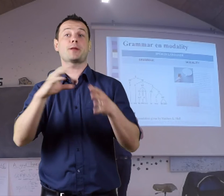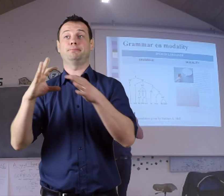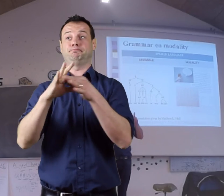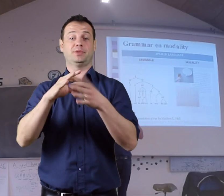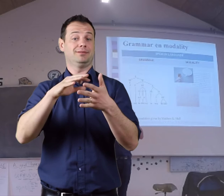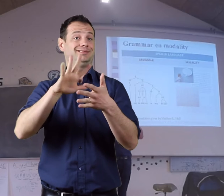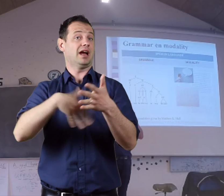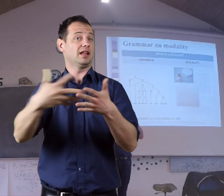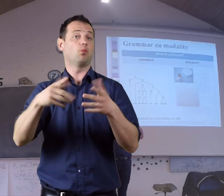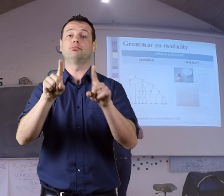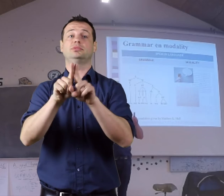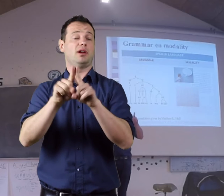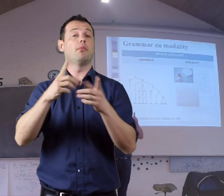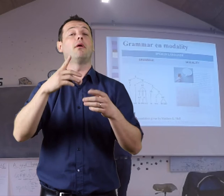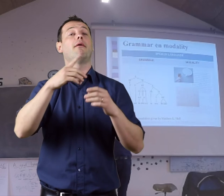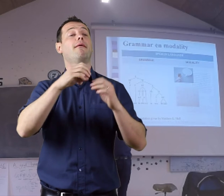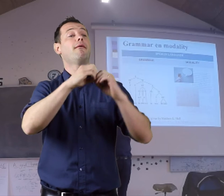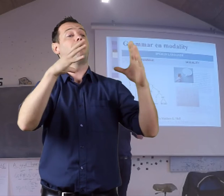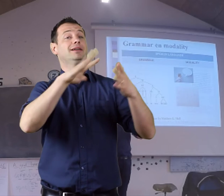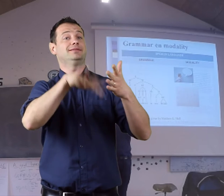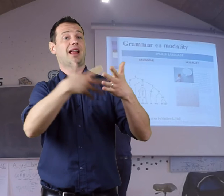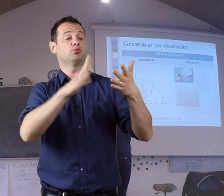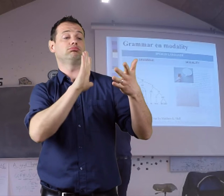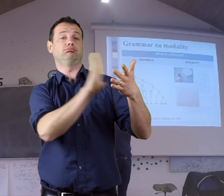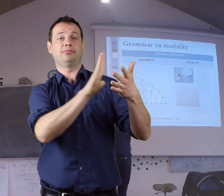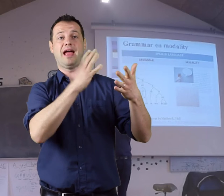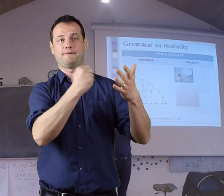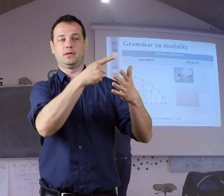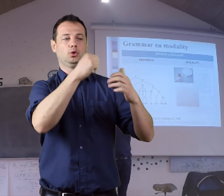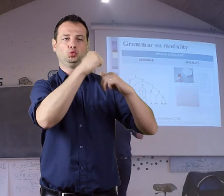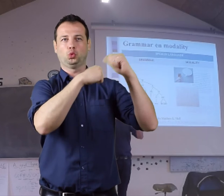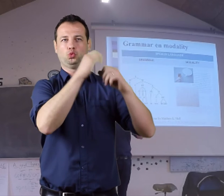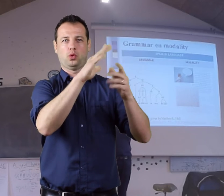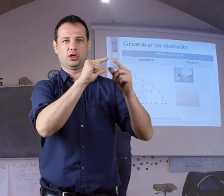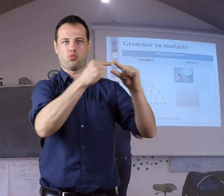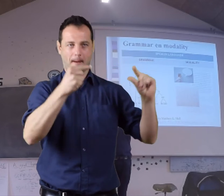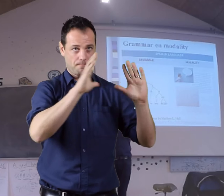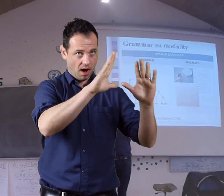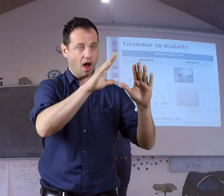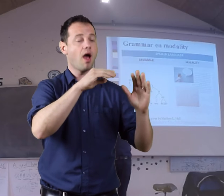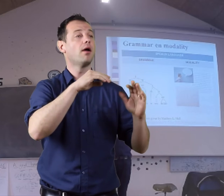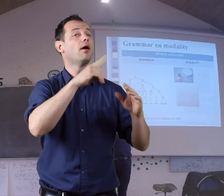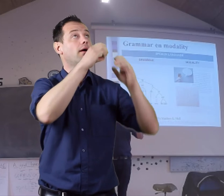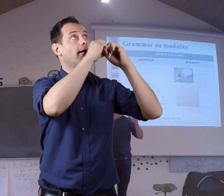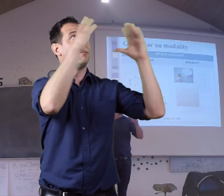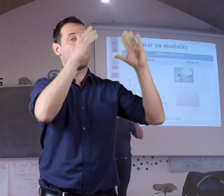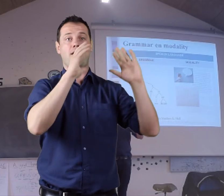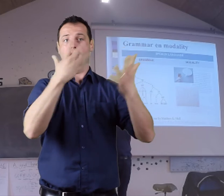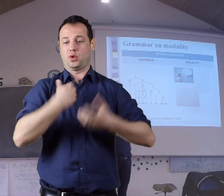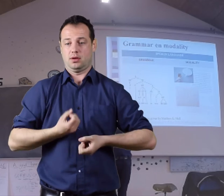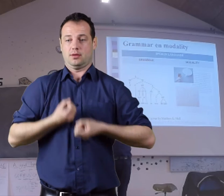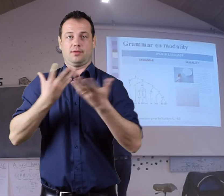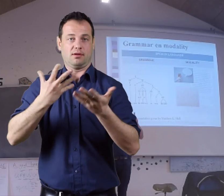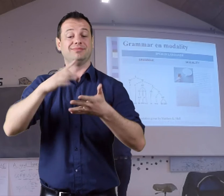Looking at sign language, it has its own structure, grammar, and way of expressing.